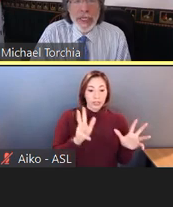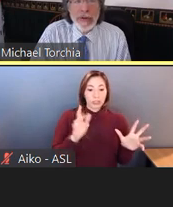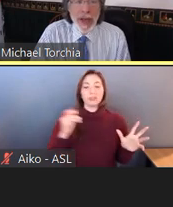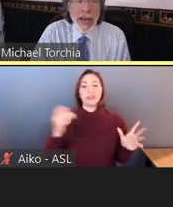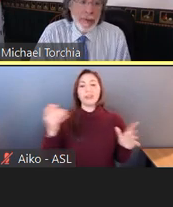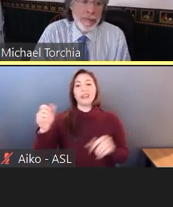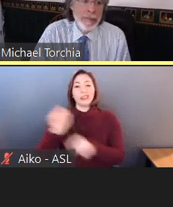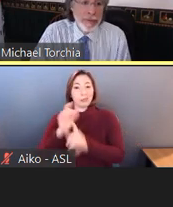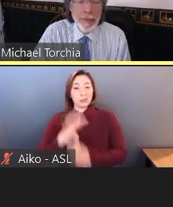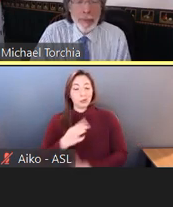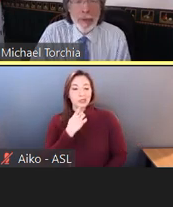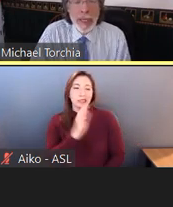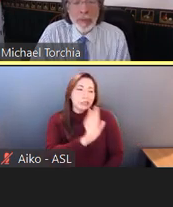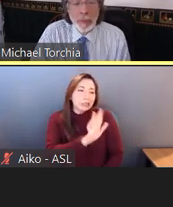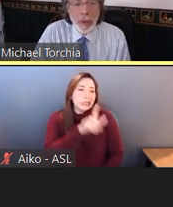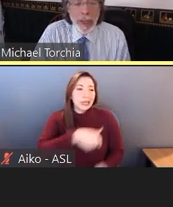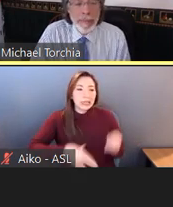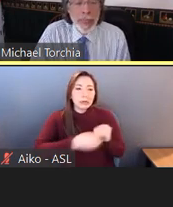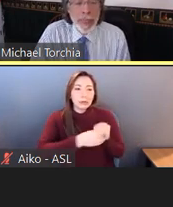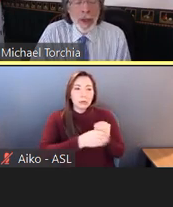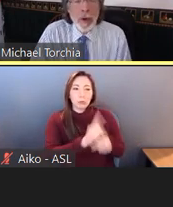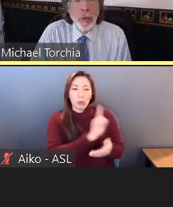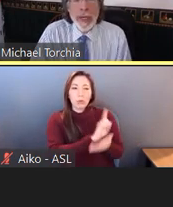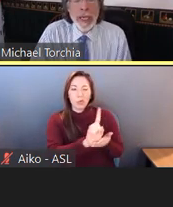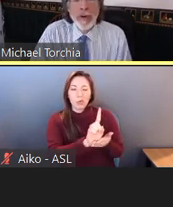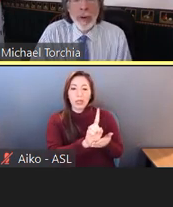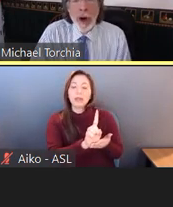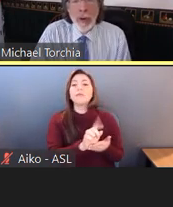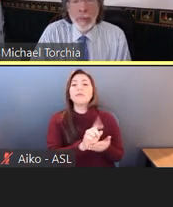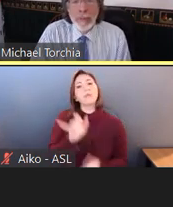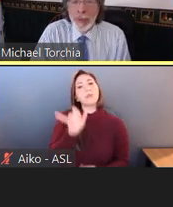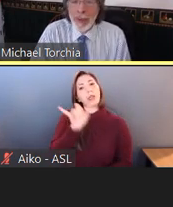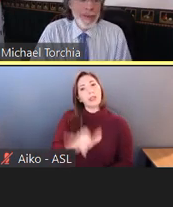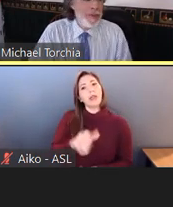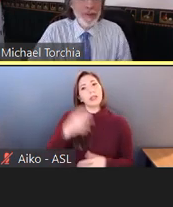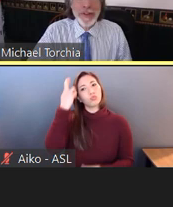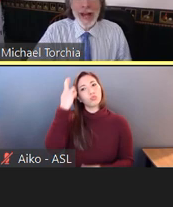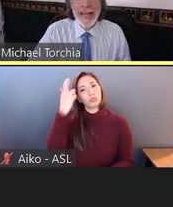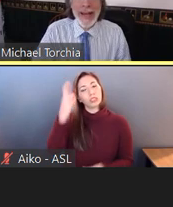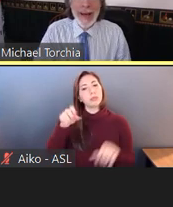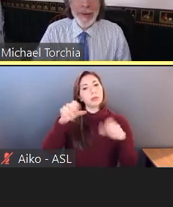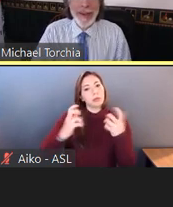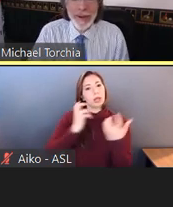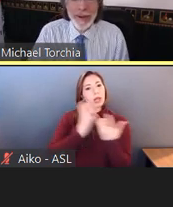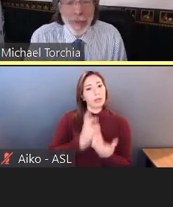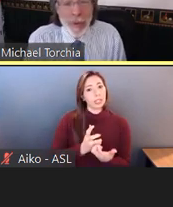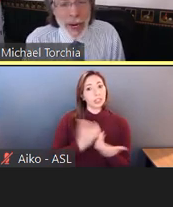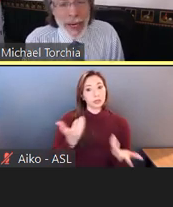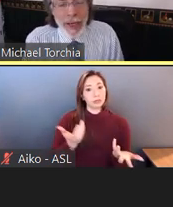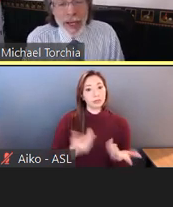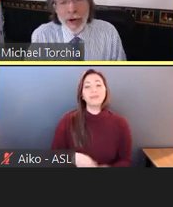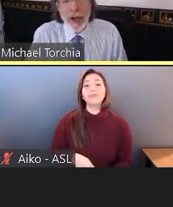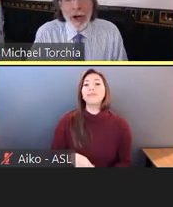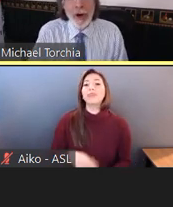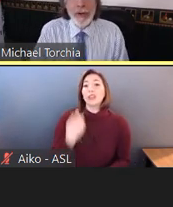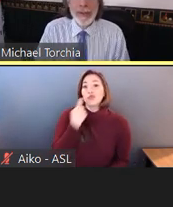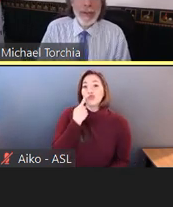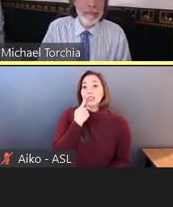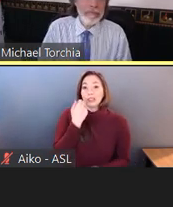In fact, it probably would be. Working from home, this is a hot topic, right? A year ago--